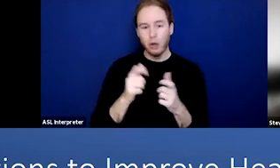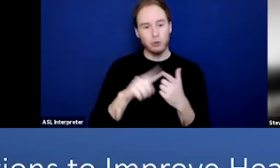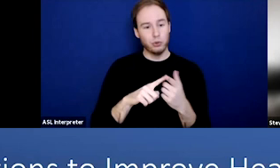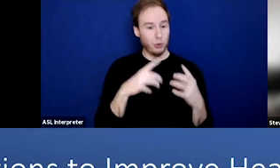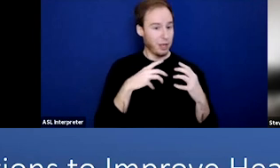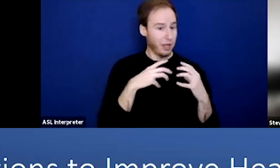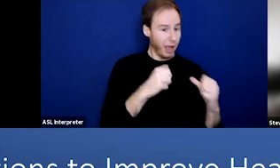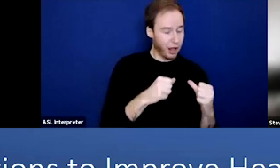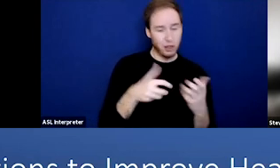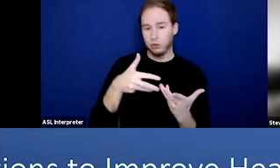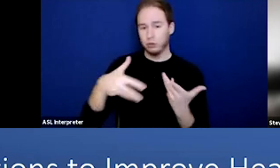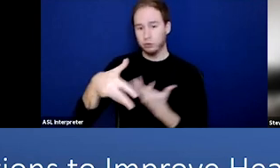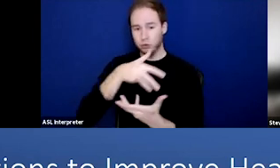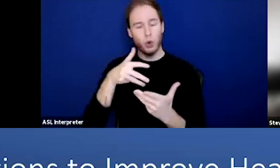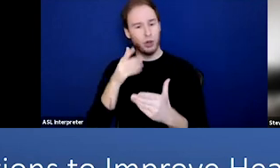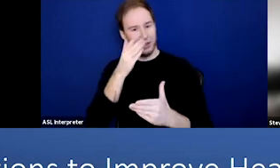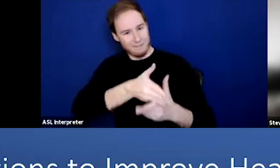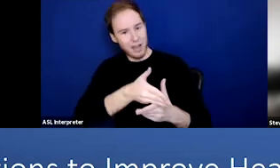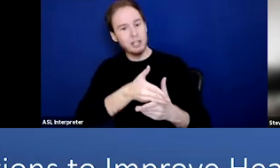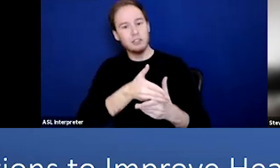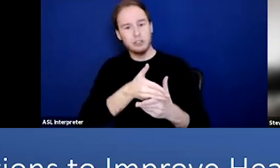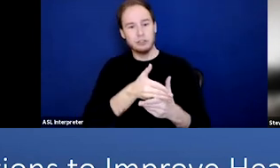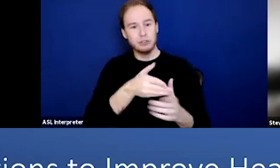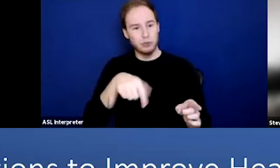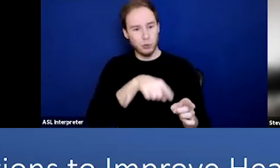and social interventions for people experiencing homelessness.